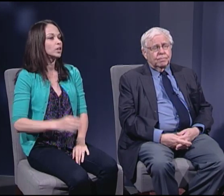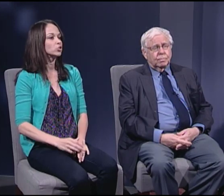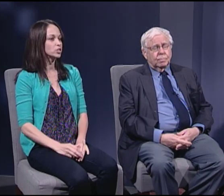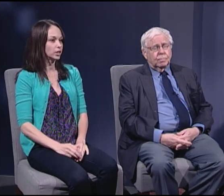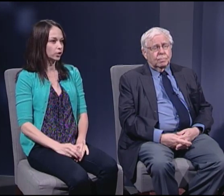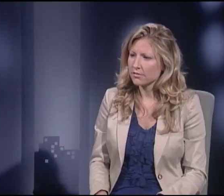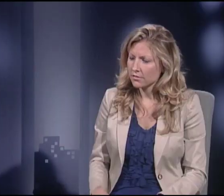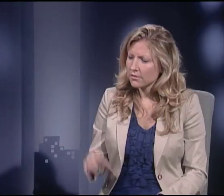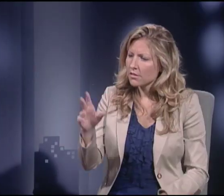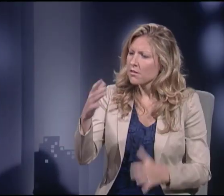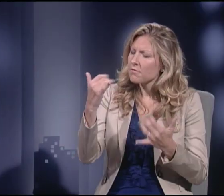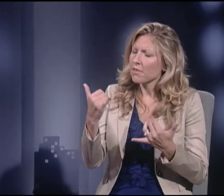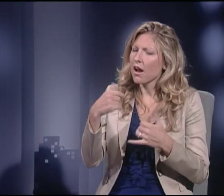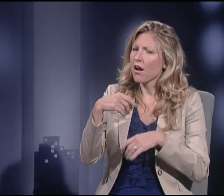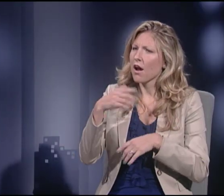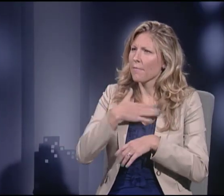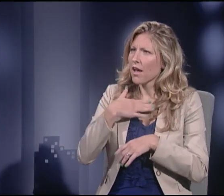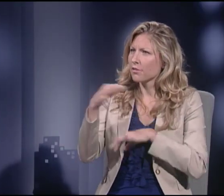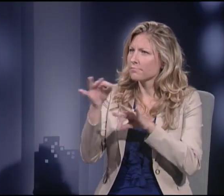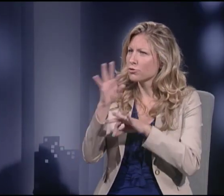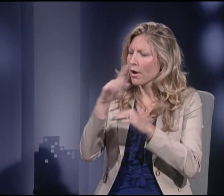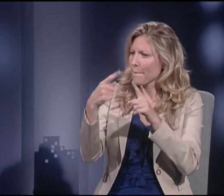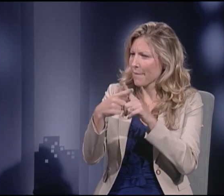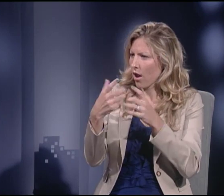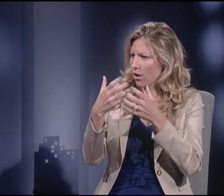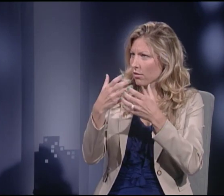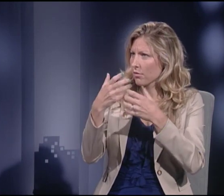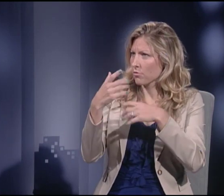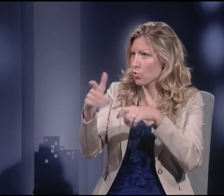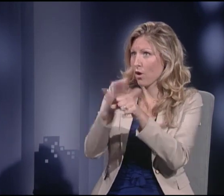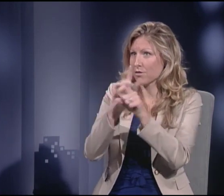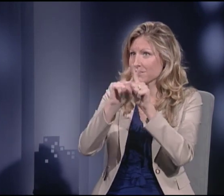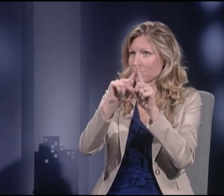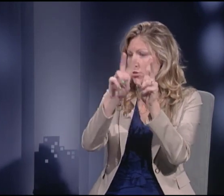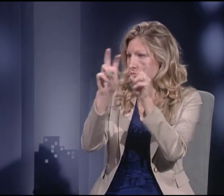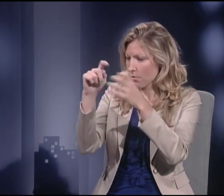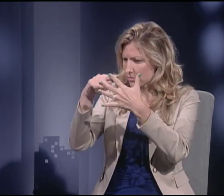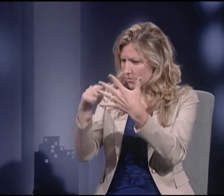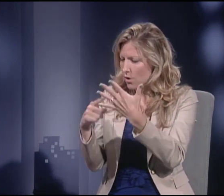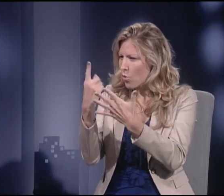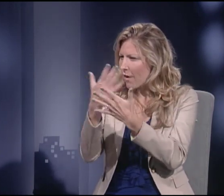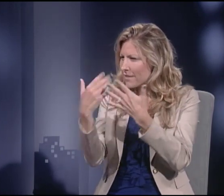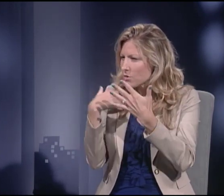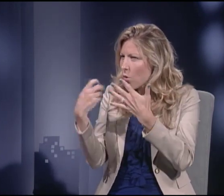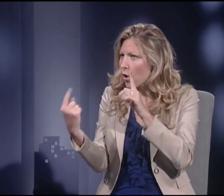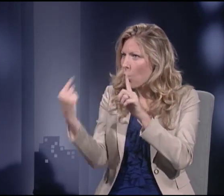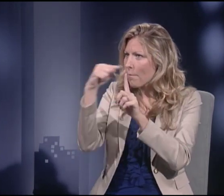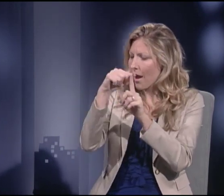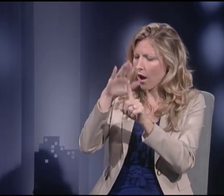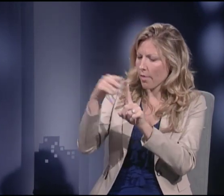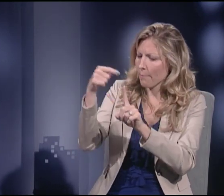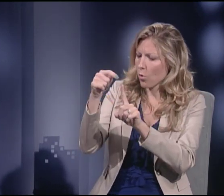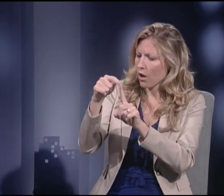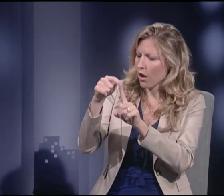Interesting, okay. So now if you could-- I know you covered a lot of different topics there but let's go back